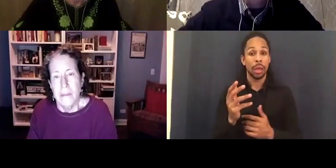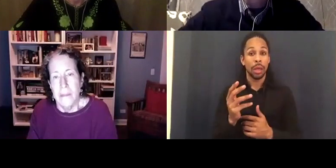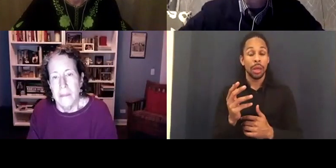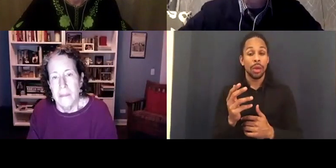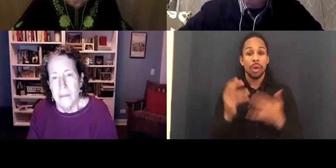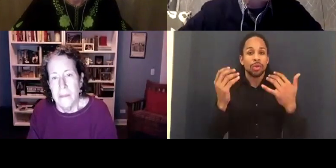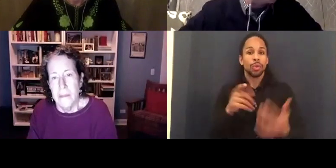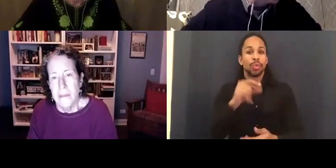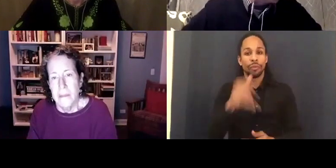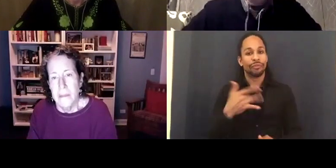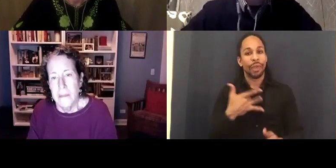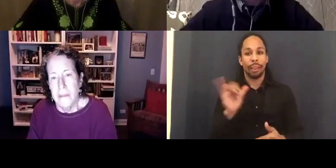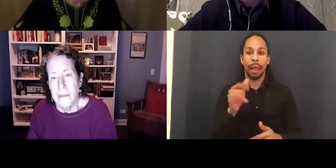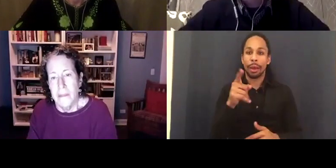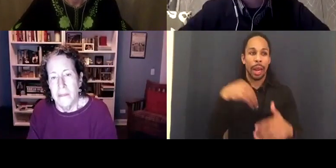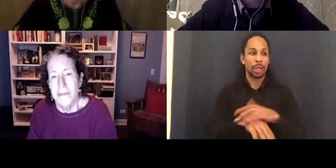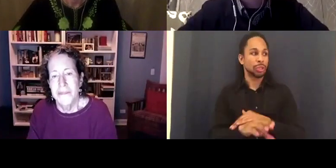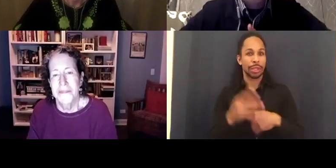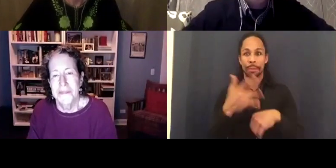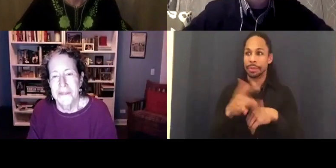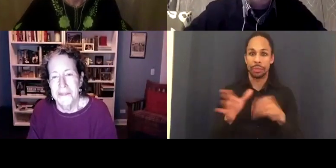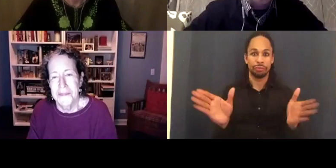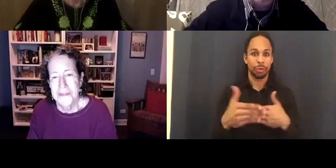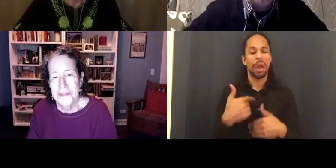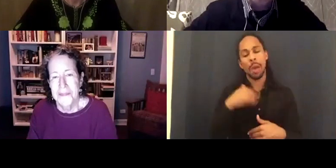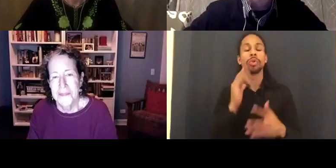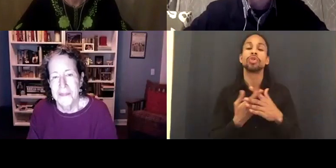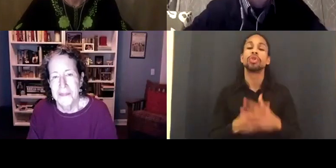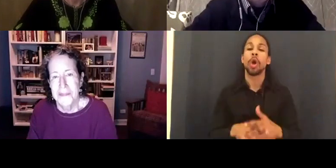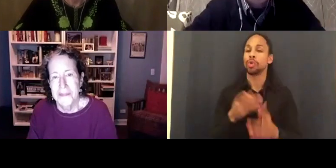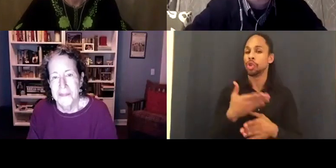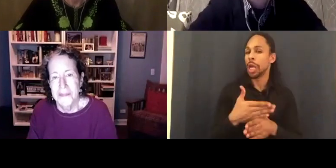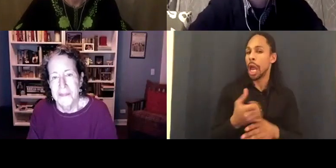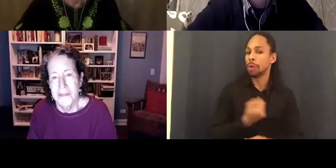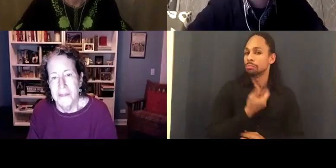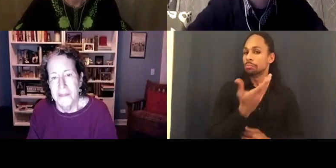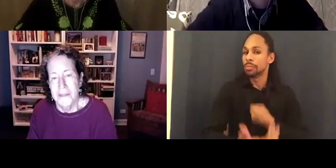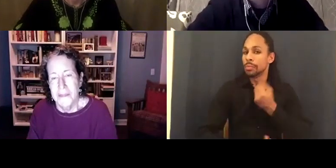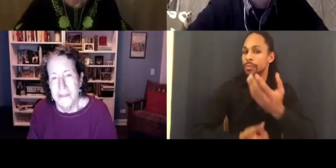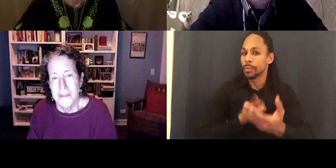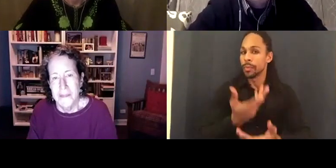You're feeling comfortable. I'll start to share. Maybe this is a good place to start. For the first time in I don't know